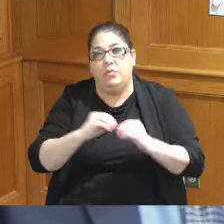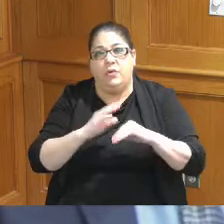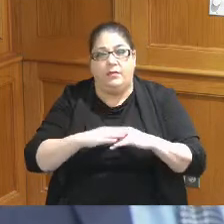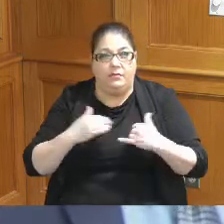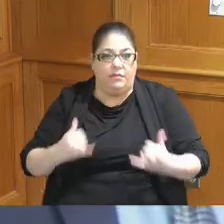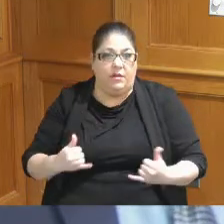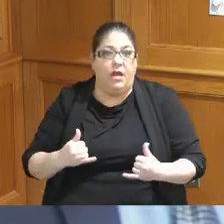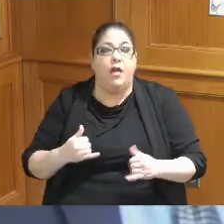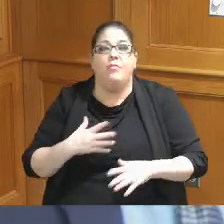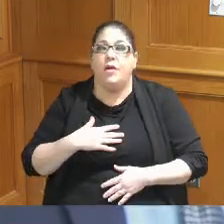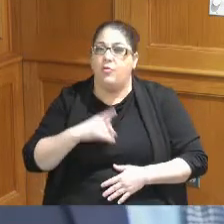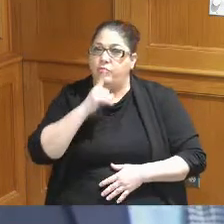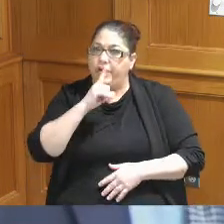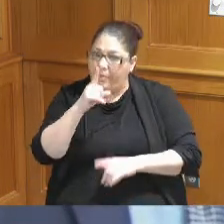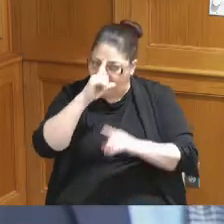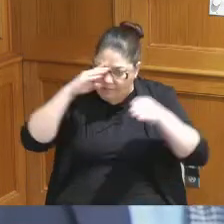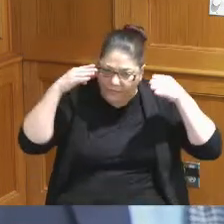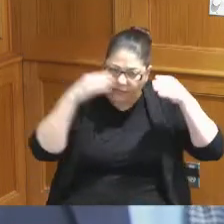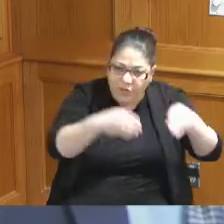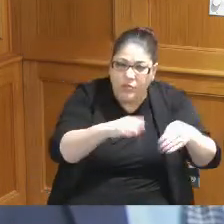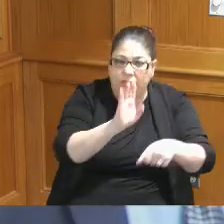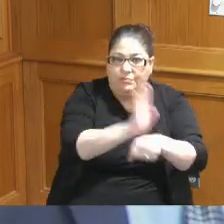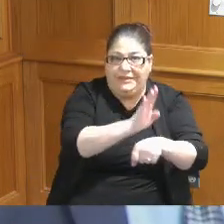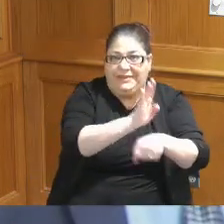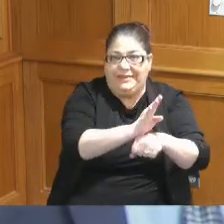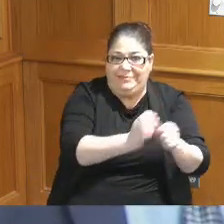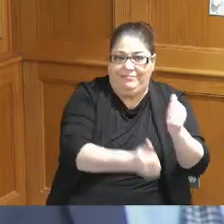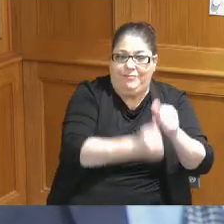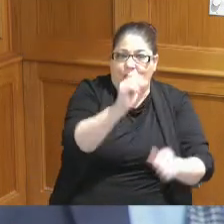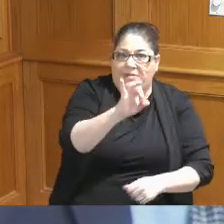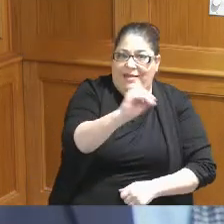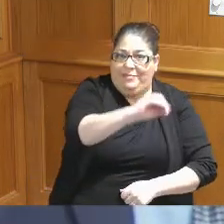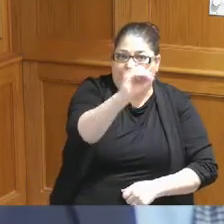the business sector which has the most waste going into the landfill to begin with I think is